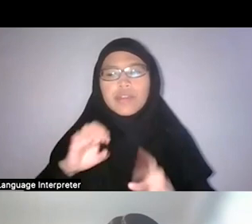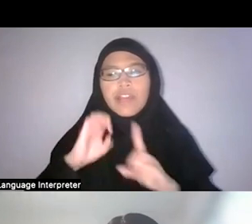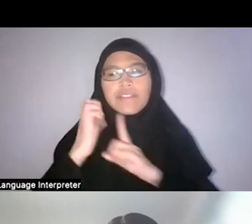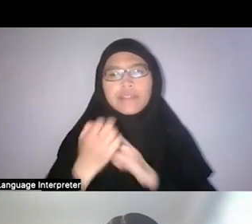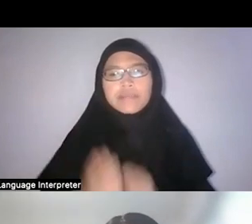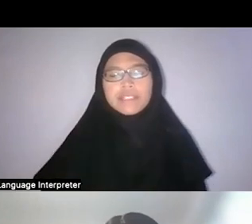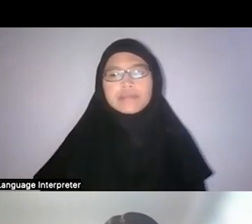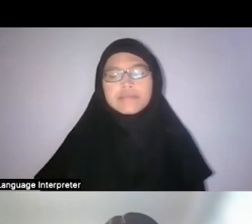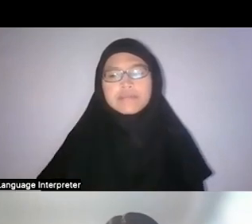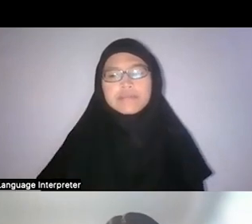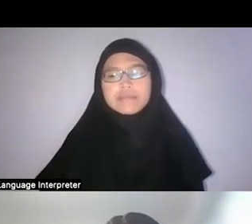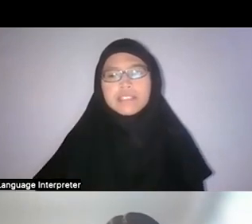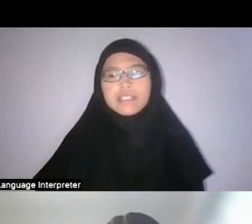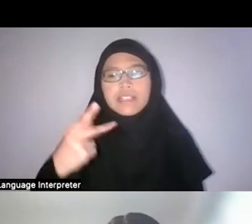Yeah. Khairulddin, what do you think?